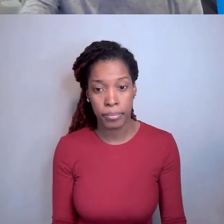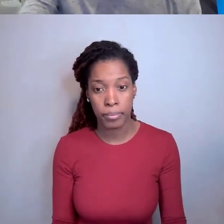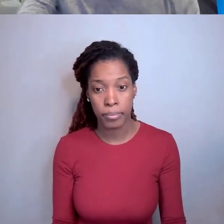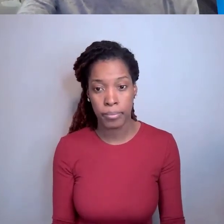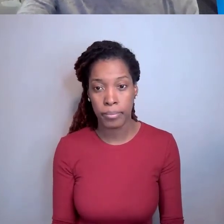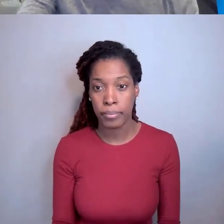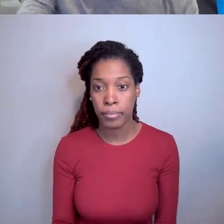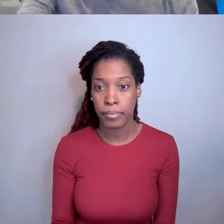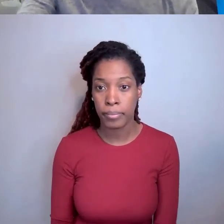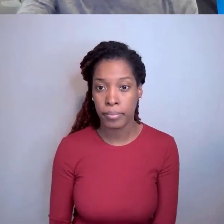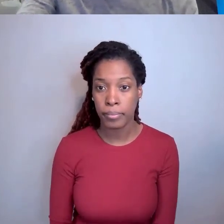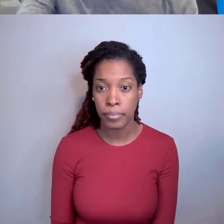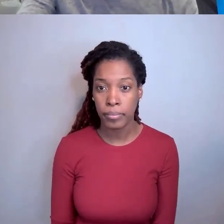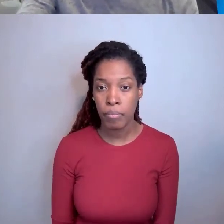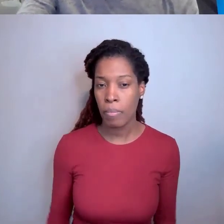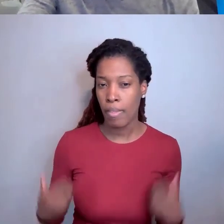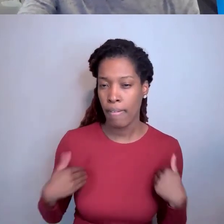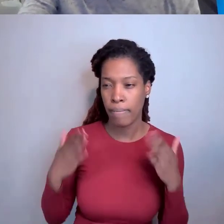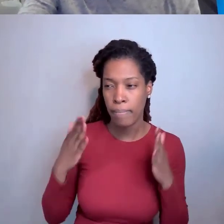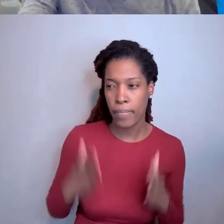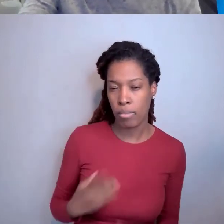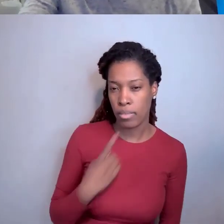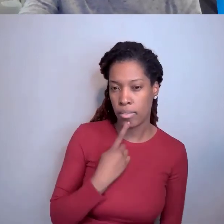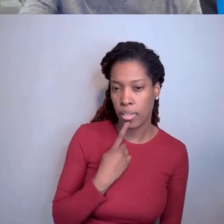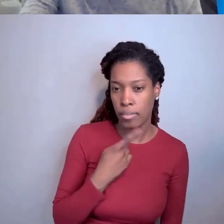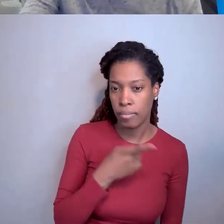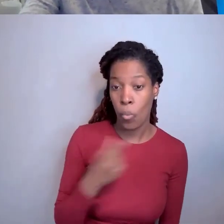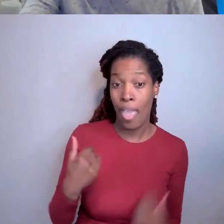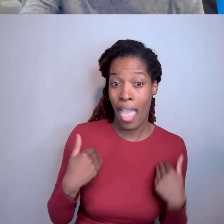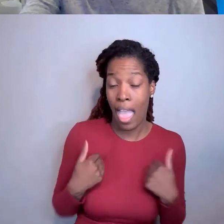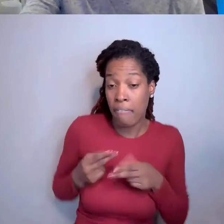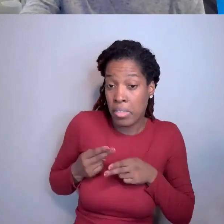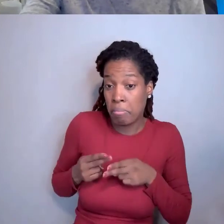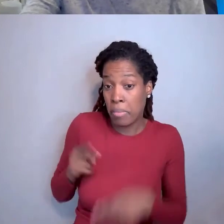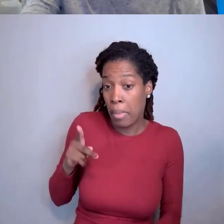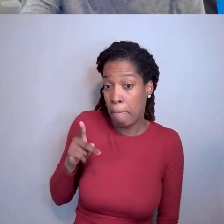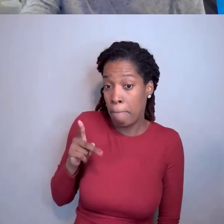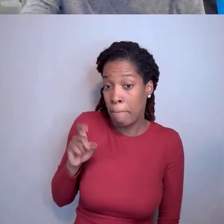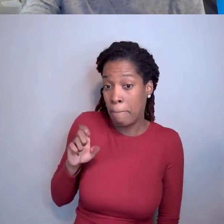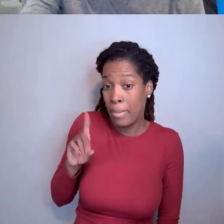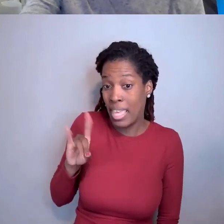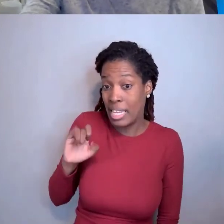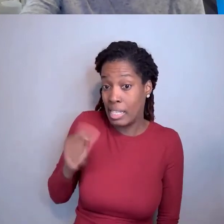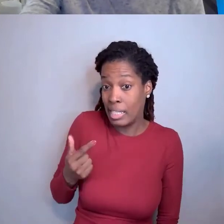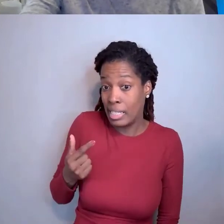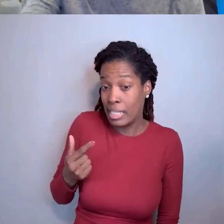Kristin Ta: So we have someone here who says, I have a pending patent resulting from my NIH-funded research,